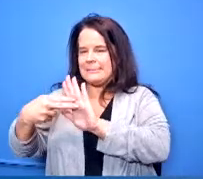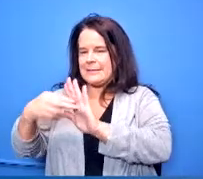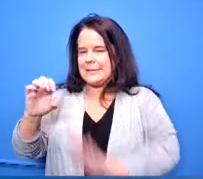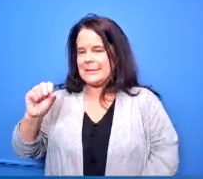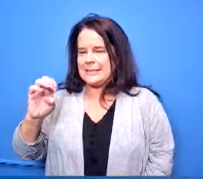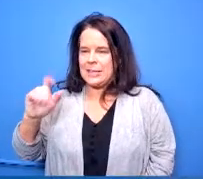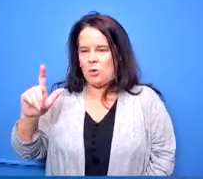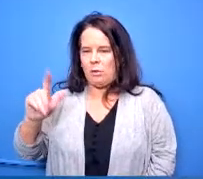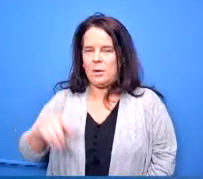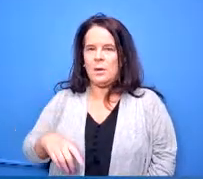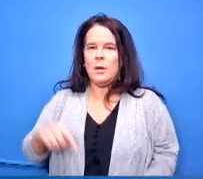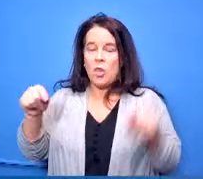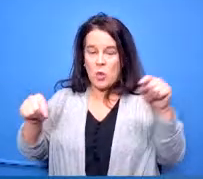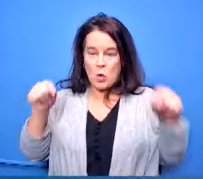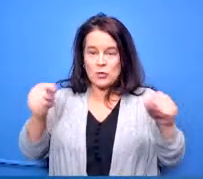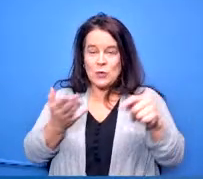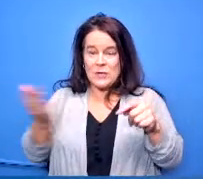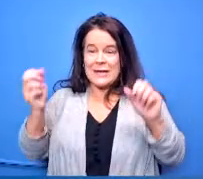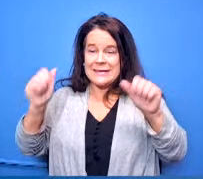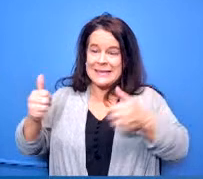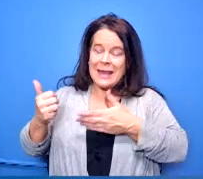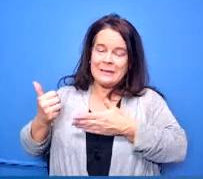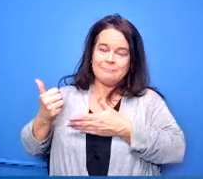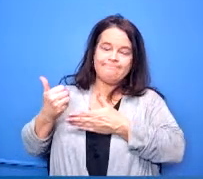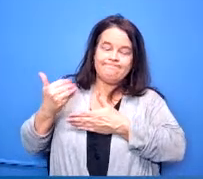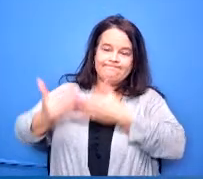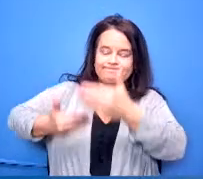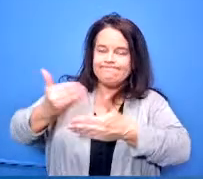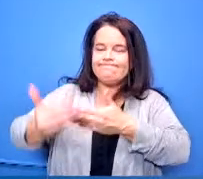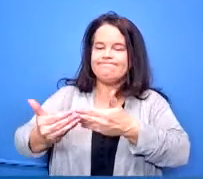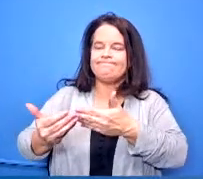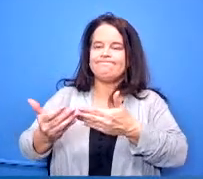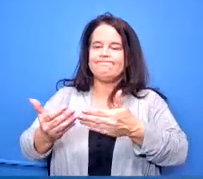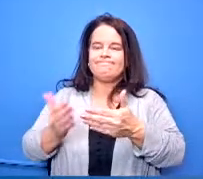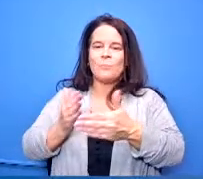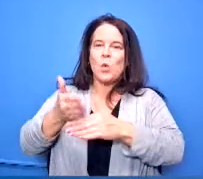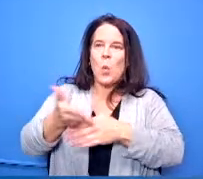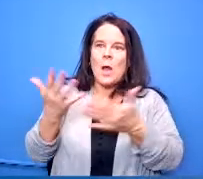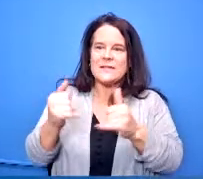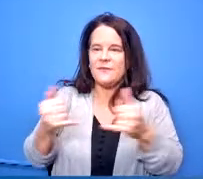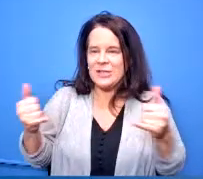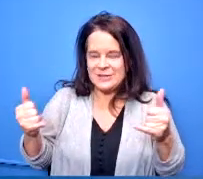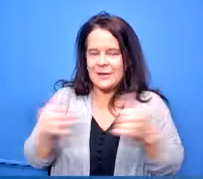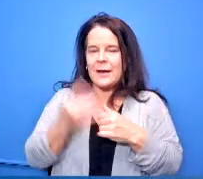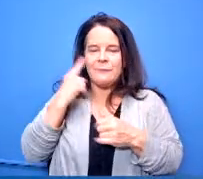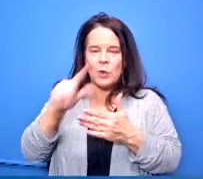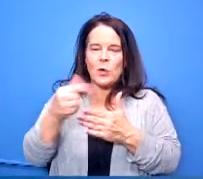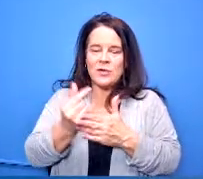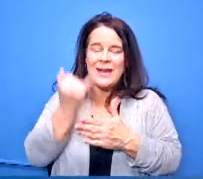across the finish line to graduate if they're struggling with passing their ohio state tests